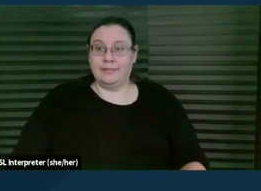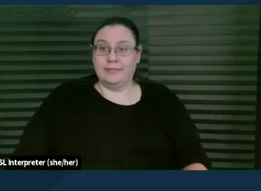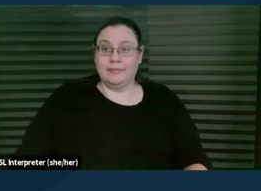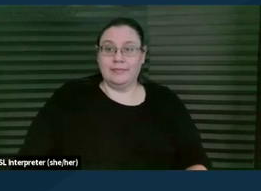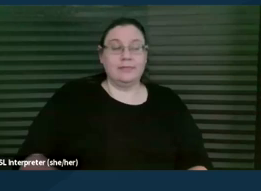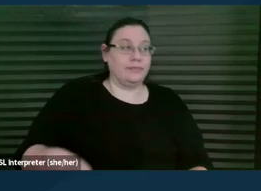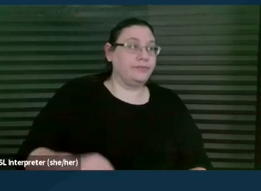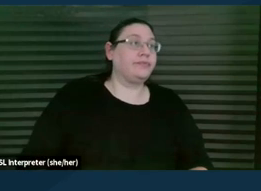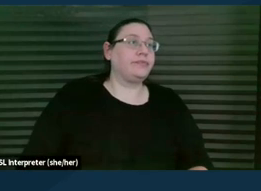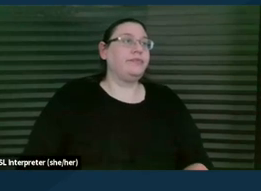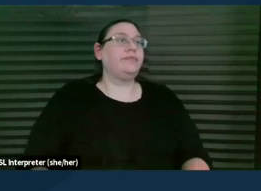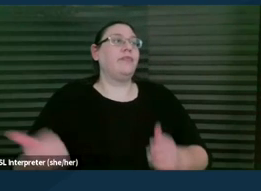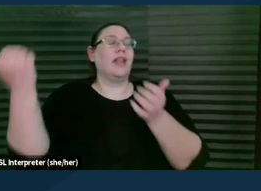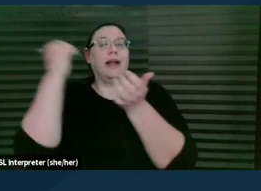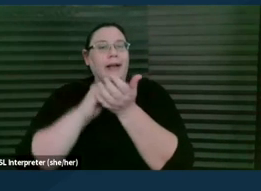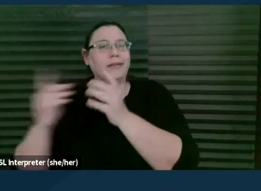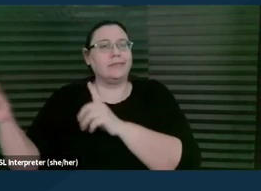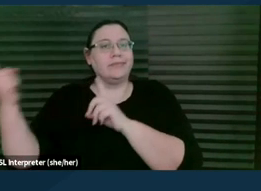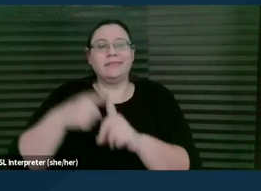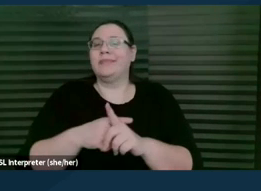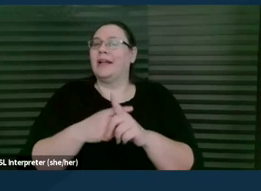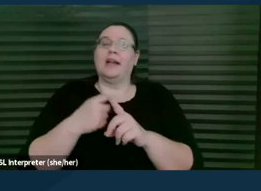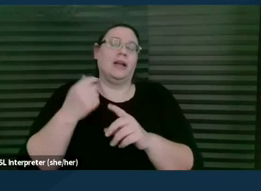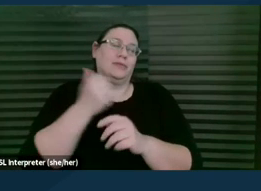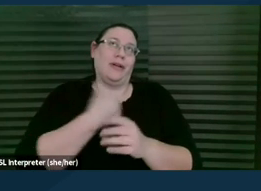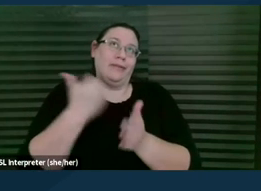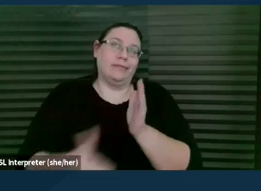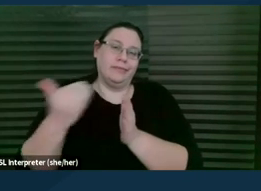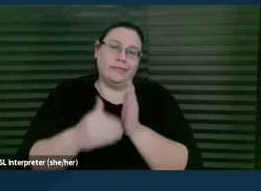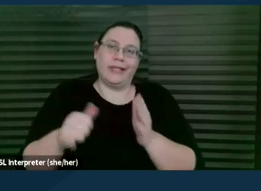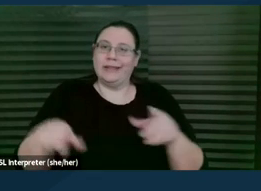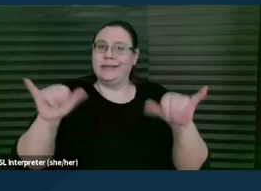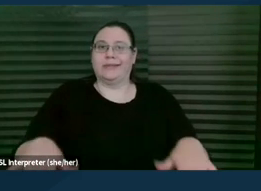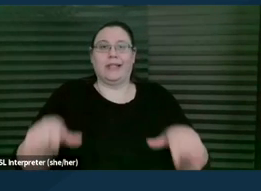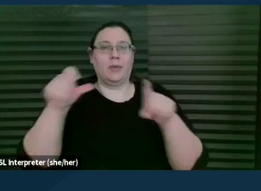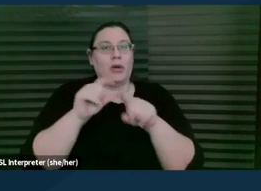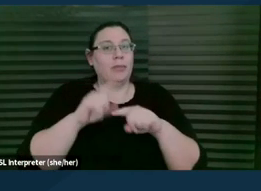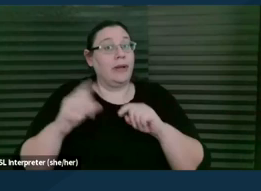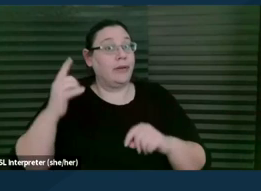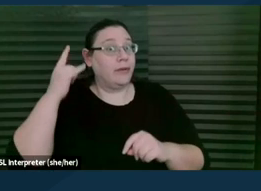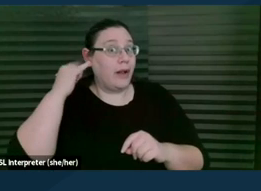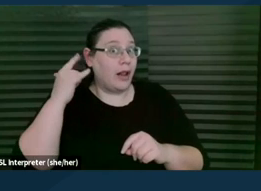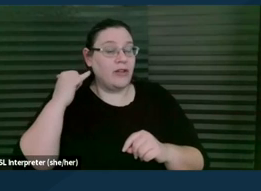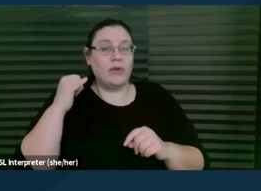So again, I, we keep coming back to this umbrella term and I apologize that the, that California is so circular with its,